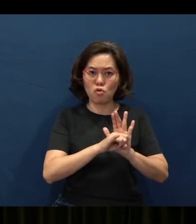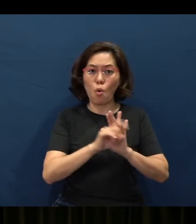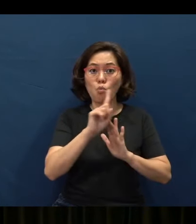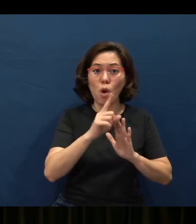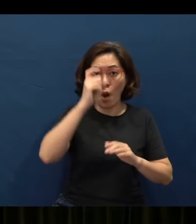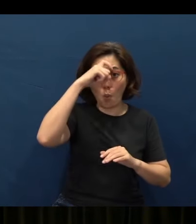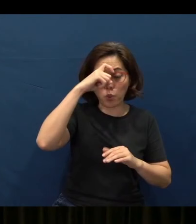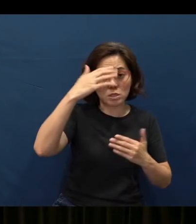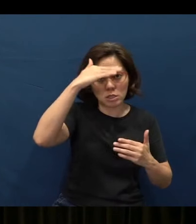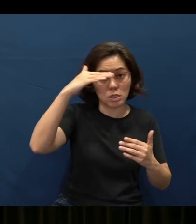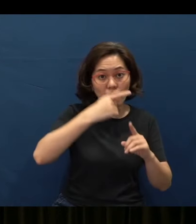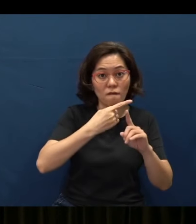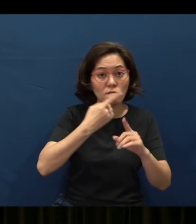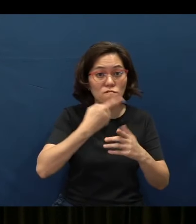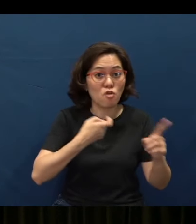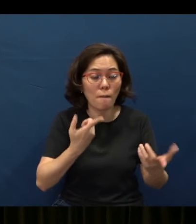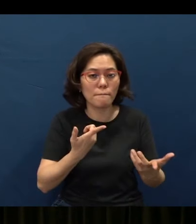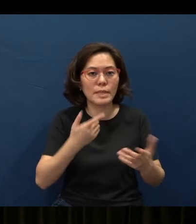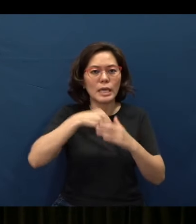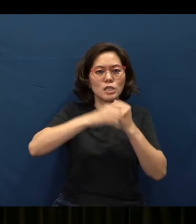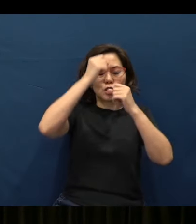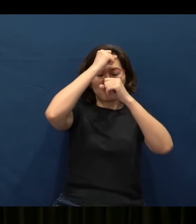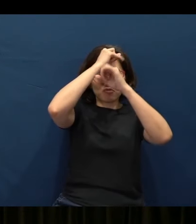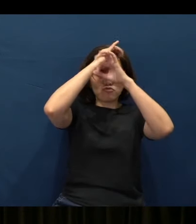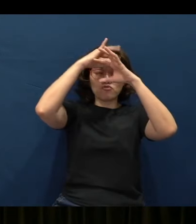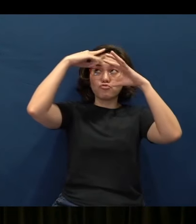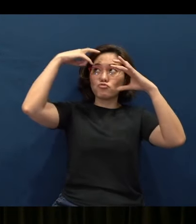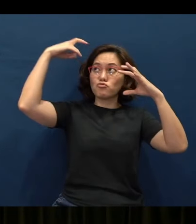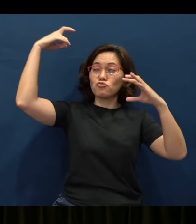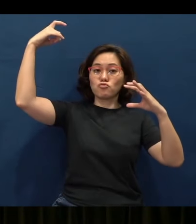1 Kings chapter 3 tells us that in a dream, God revealed Himself to Solomon,